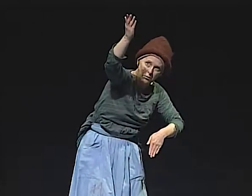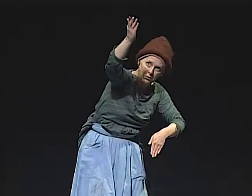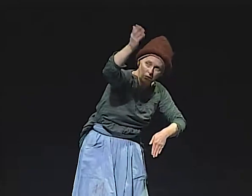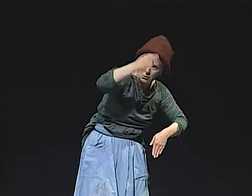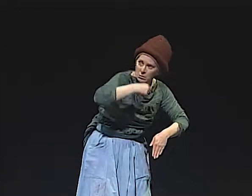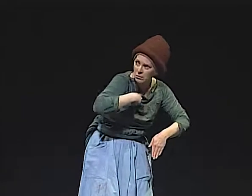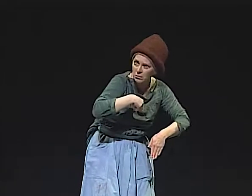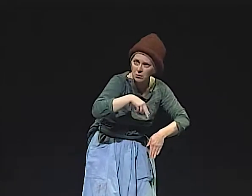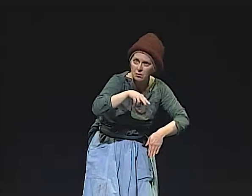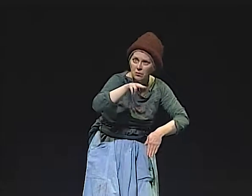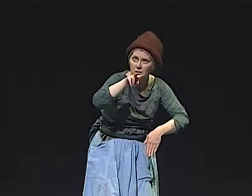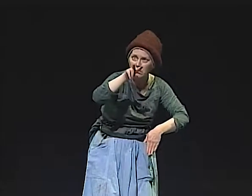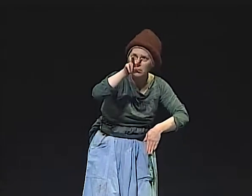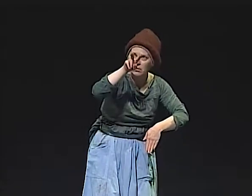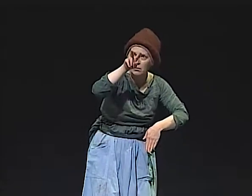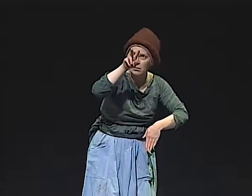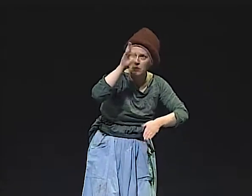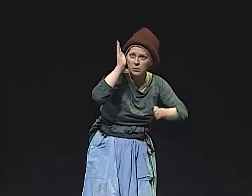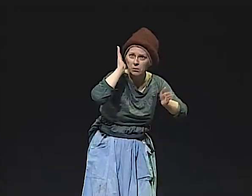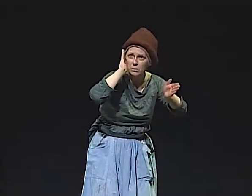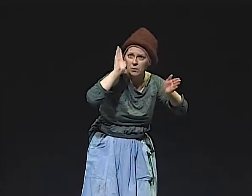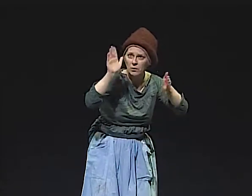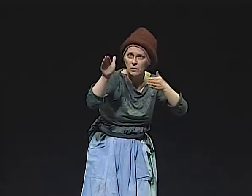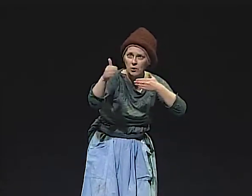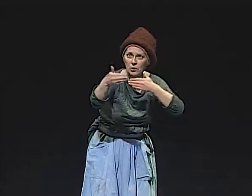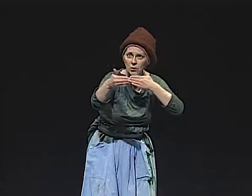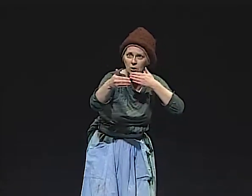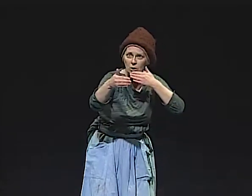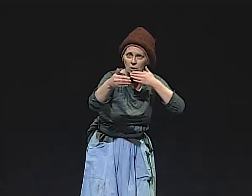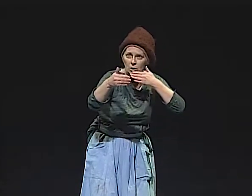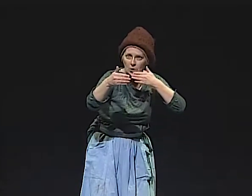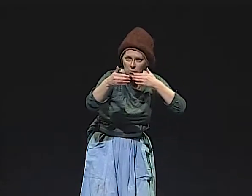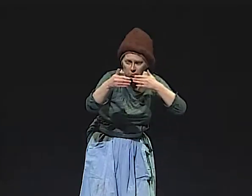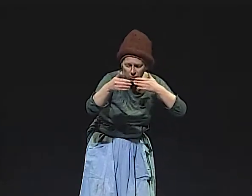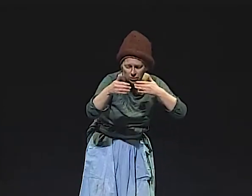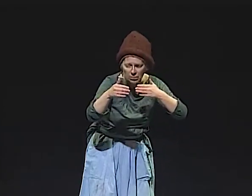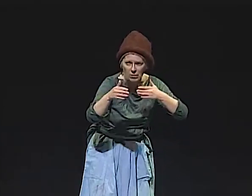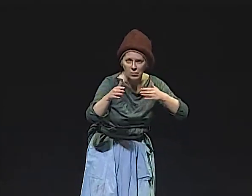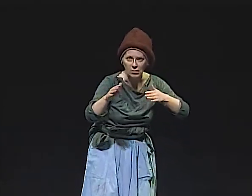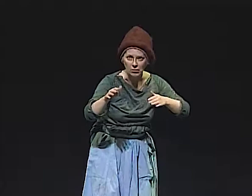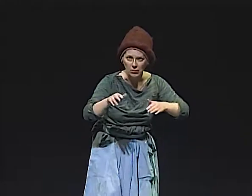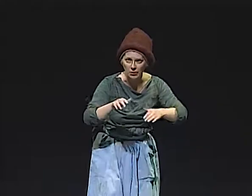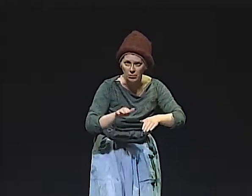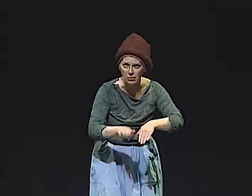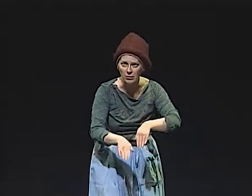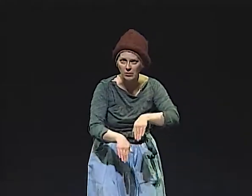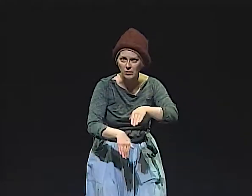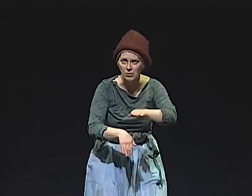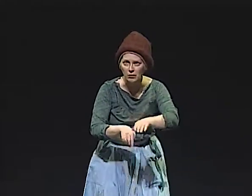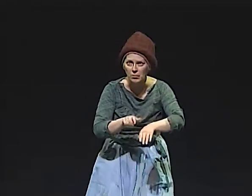AND THEN MY FATHER SHOWED ME THE STAIRWAY UP TO THE BEDROOM AND SAID, "WE MUST GO THERE."